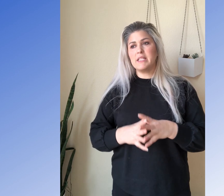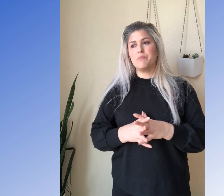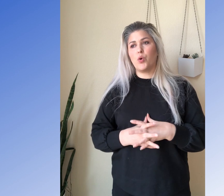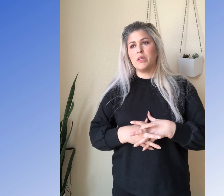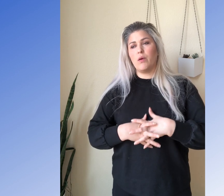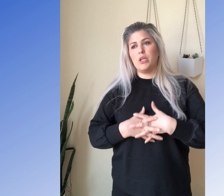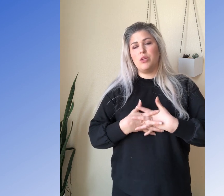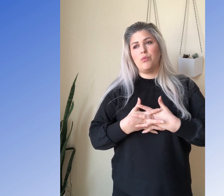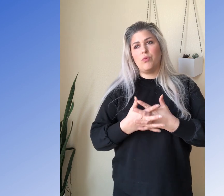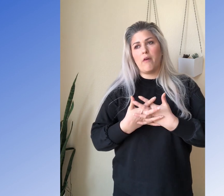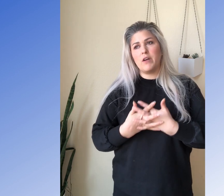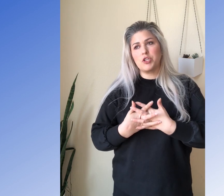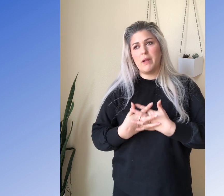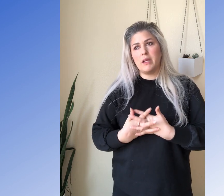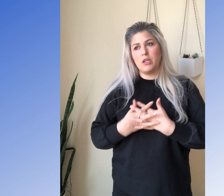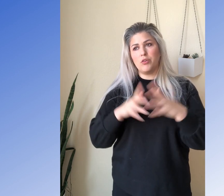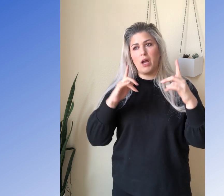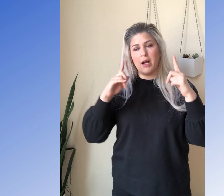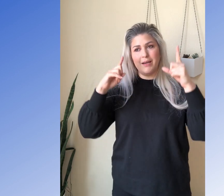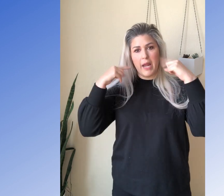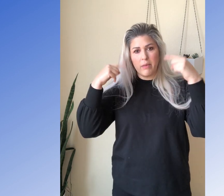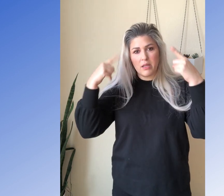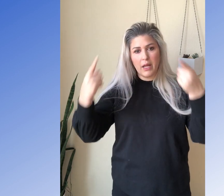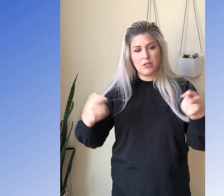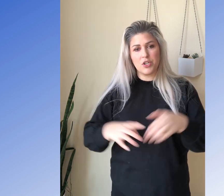It's important that when you are finger spelling you're not naming the letters